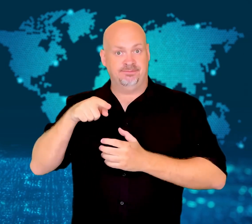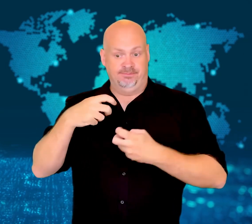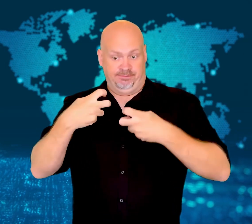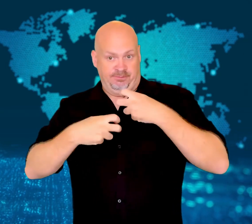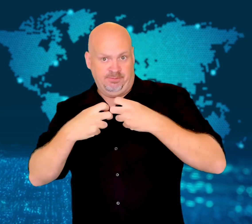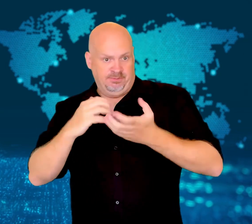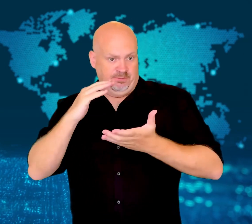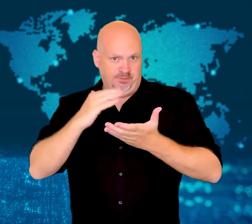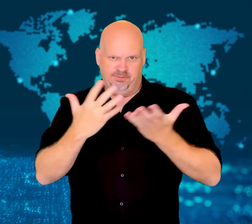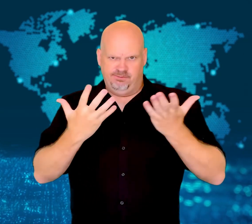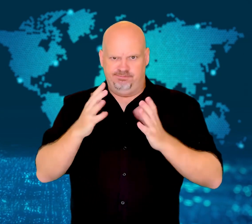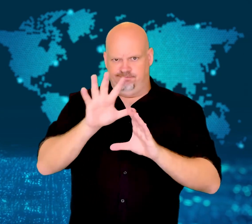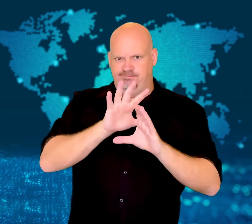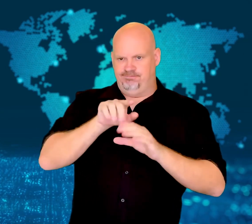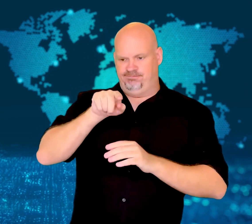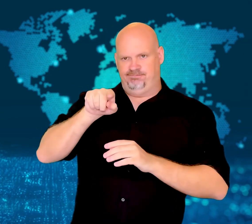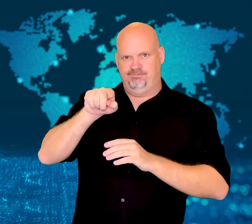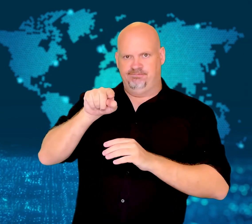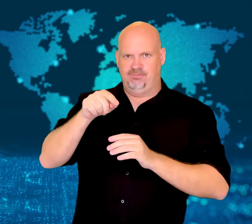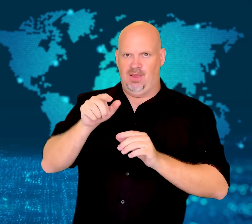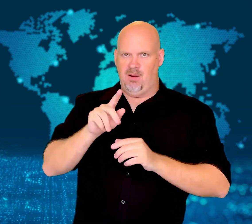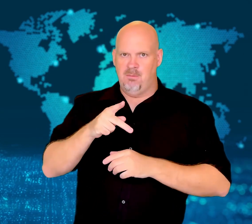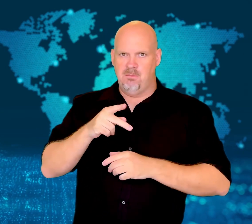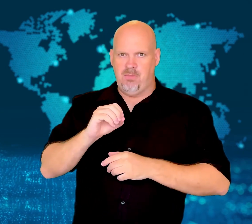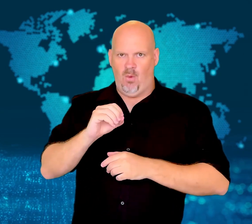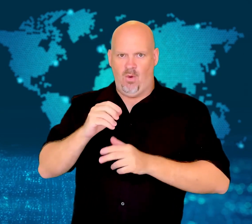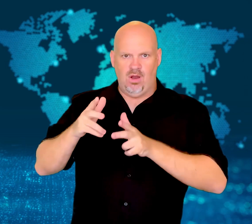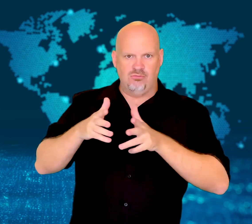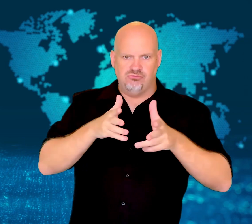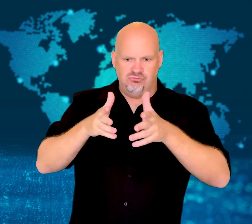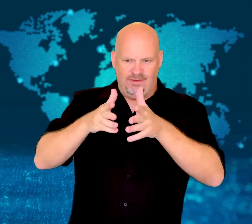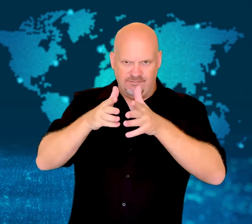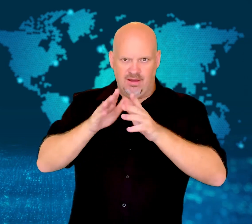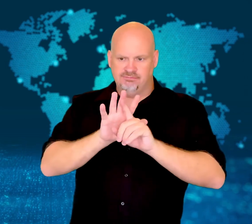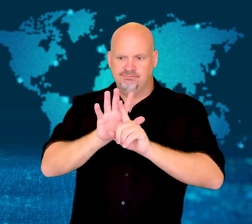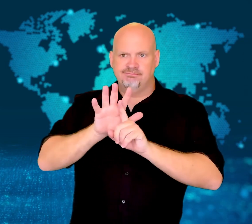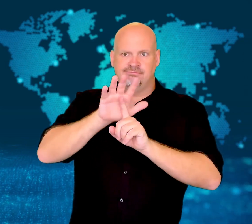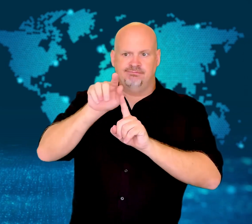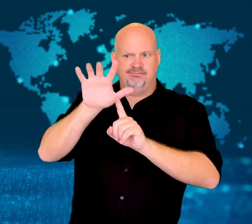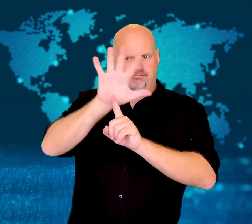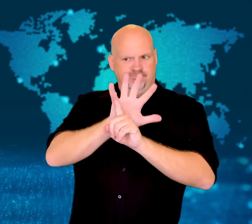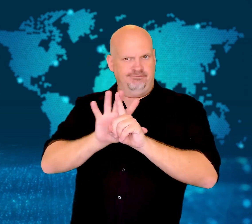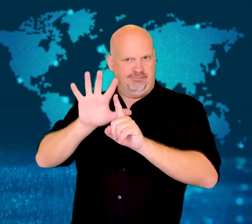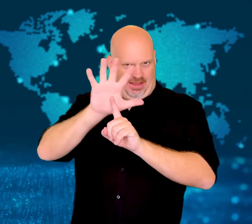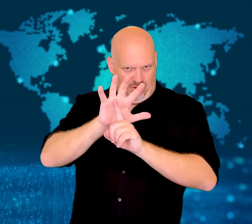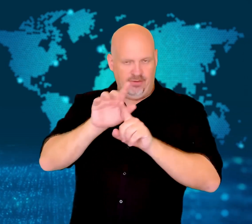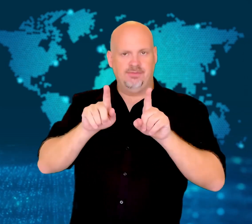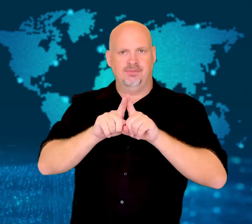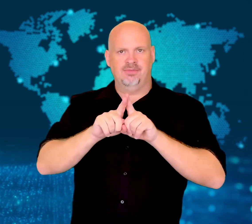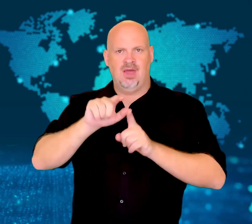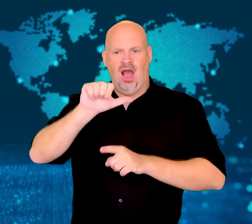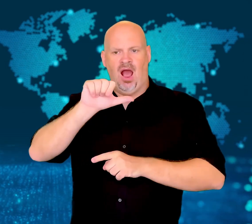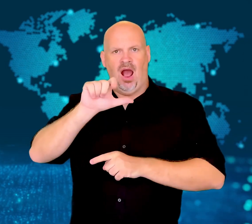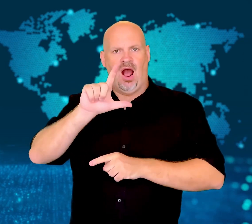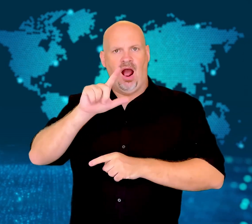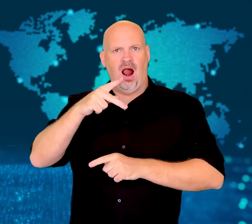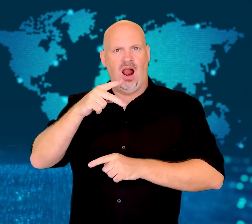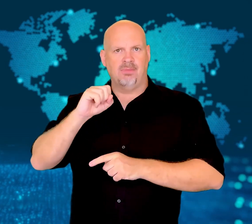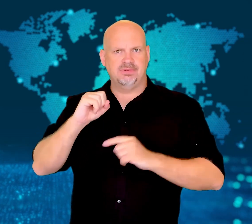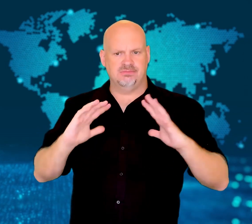The emergency measures will cover lands that border the Po and the water basins of